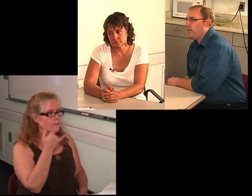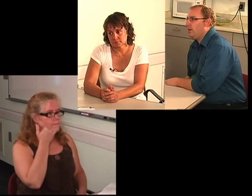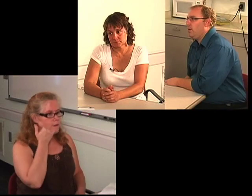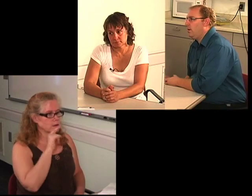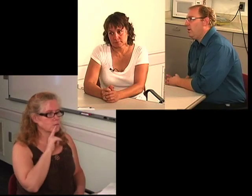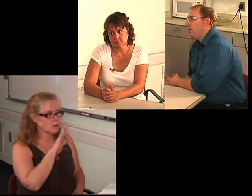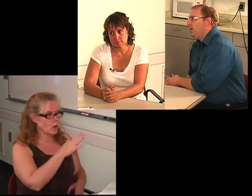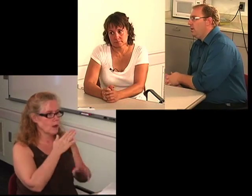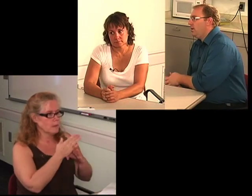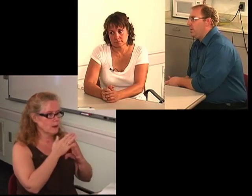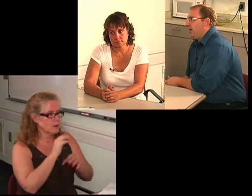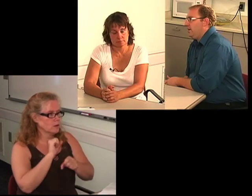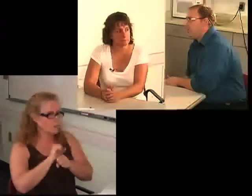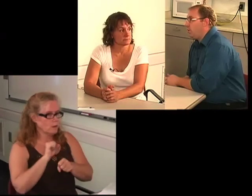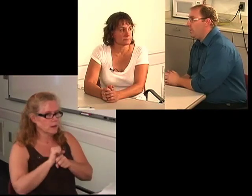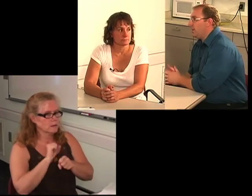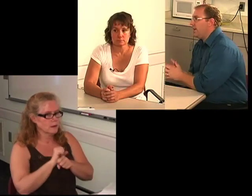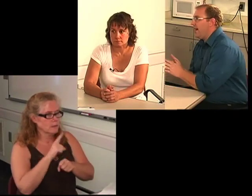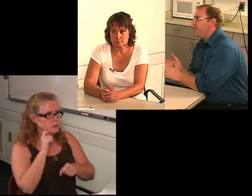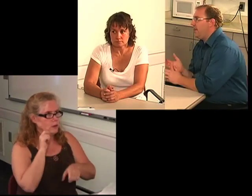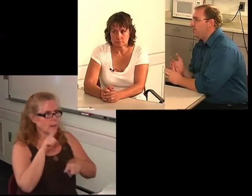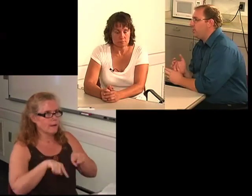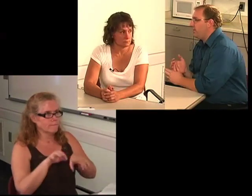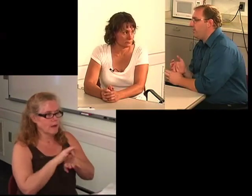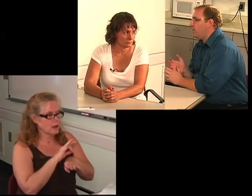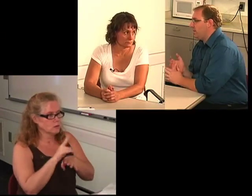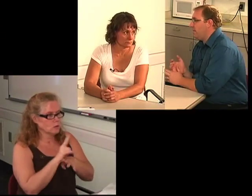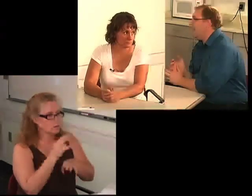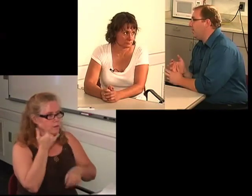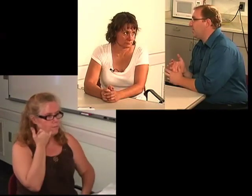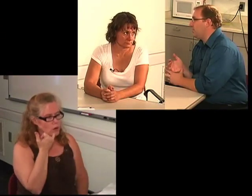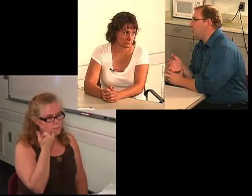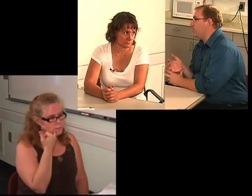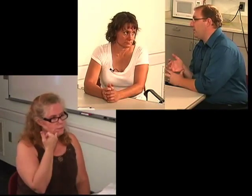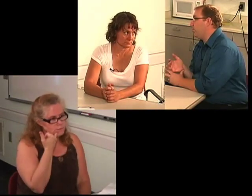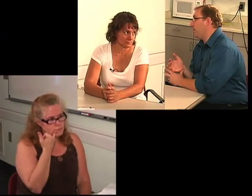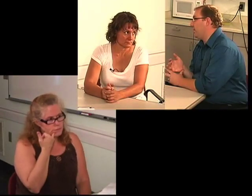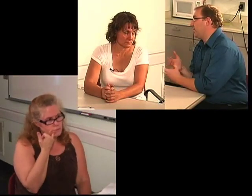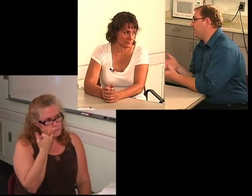I: So really, being able to answer the phone was an impediment to the employment.